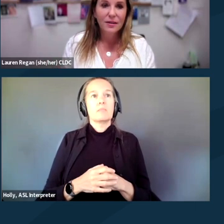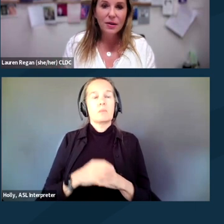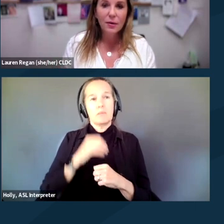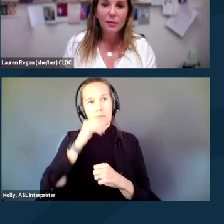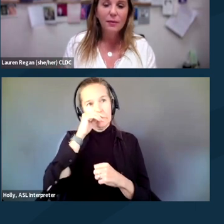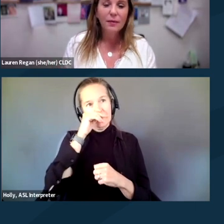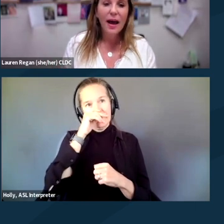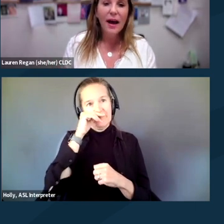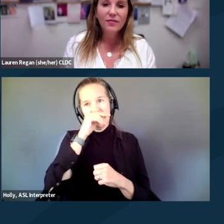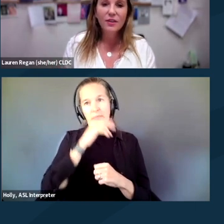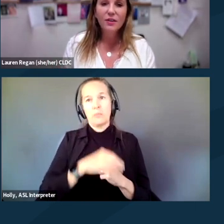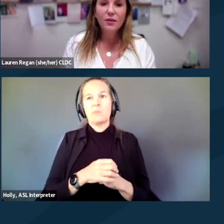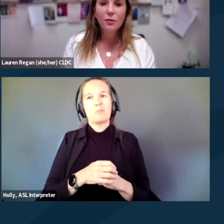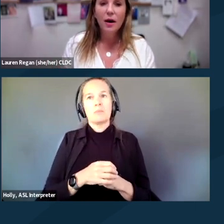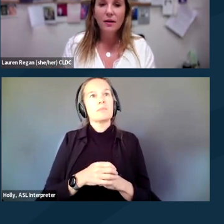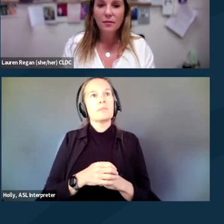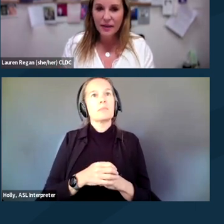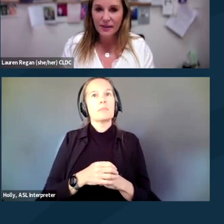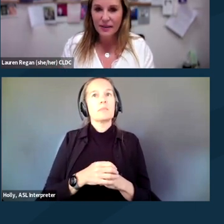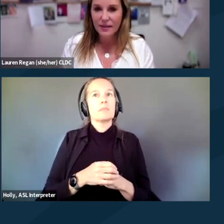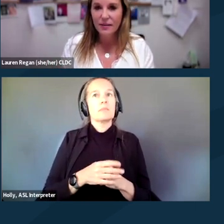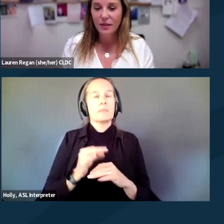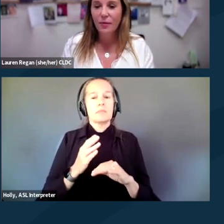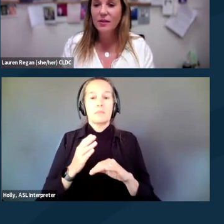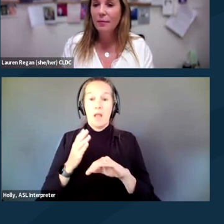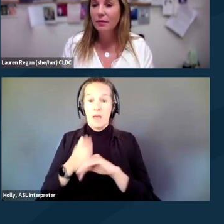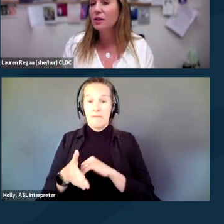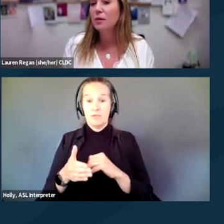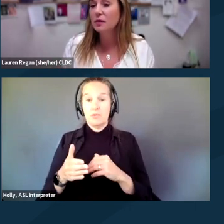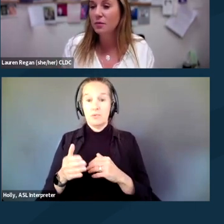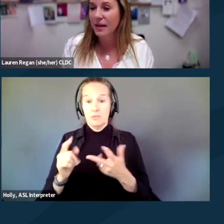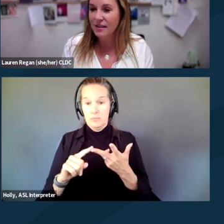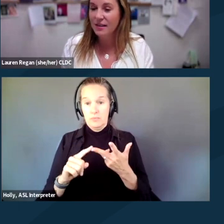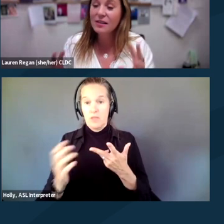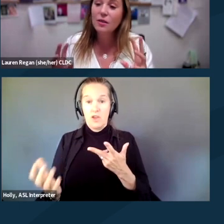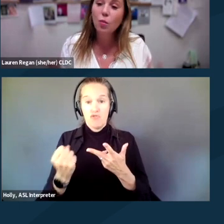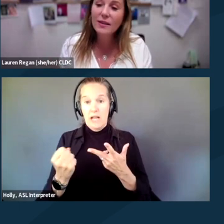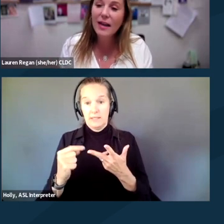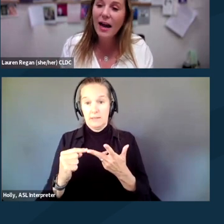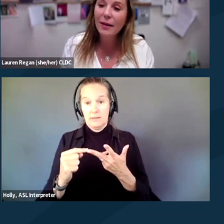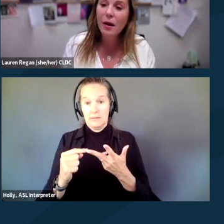So after you are arrested, once they placed you under arrest, this is the one time